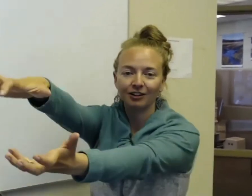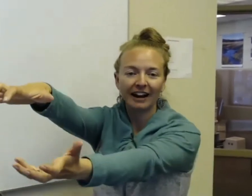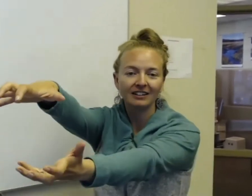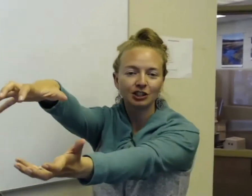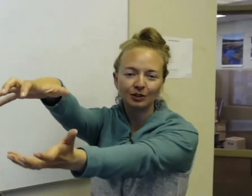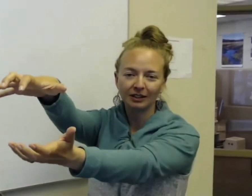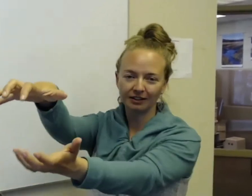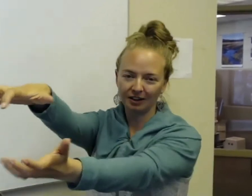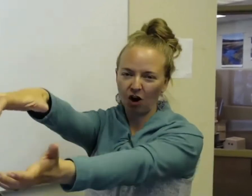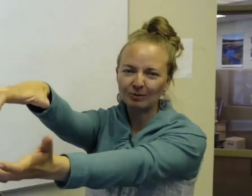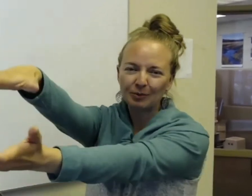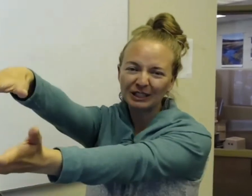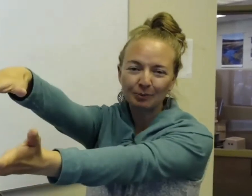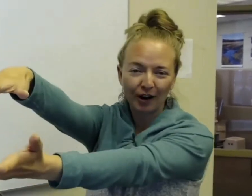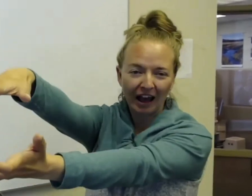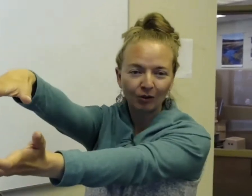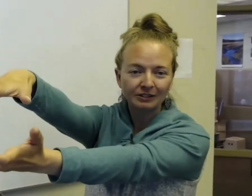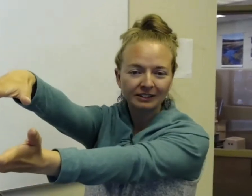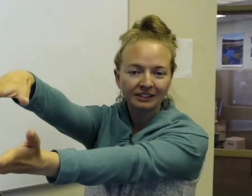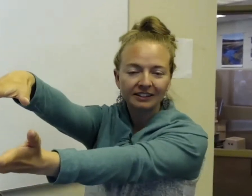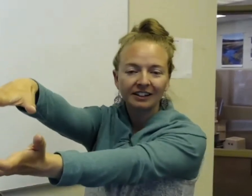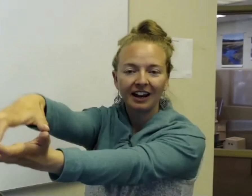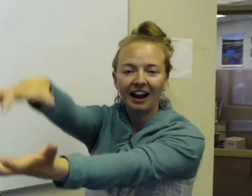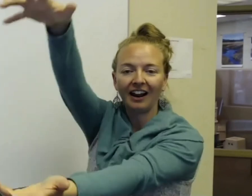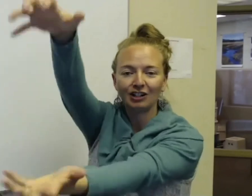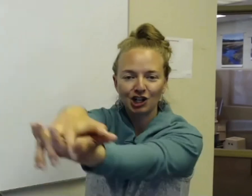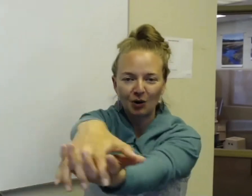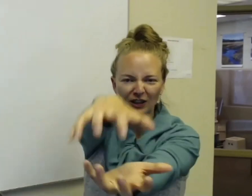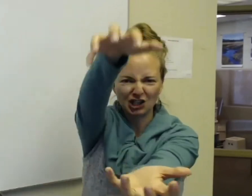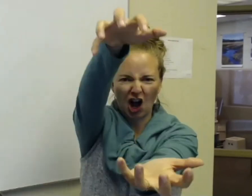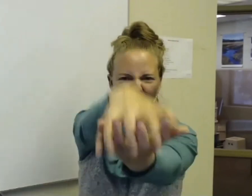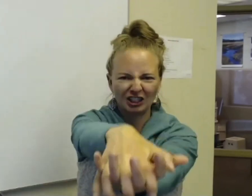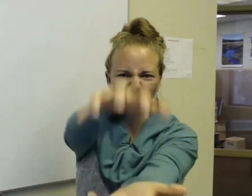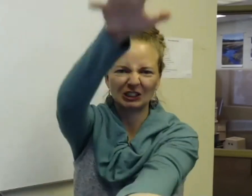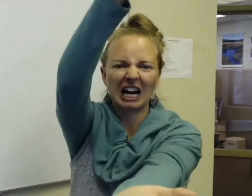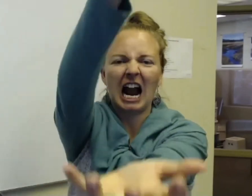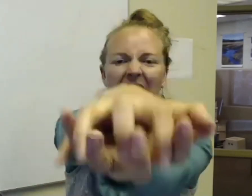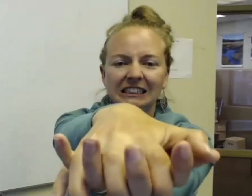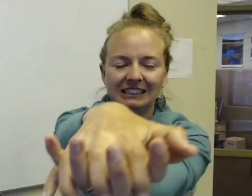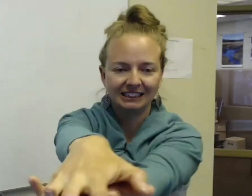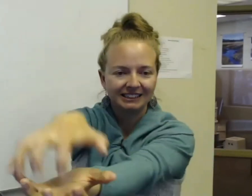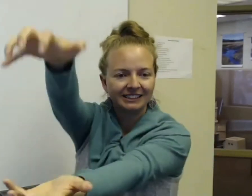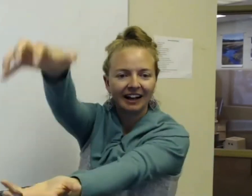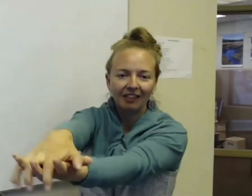your hands, usually arms are pretty spread out, and you're showing the jaws, you know.